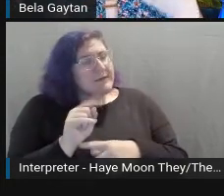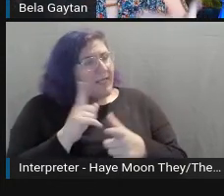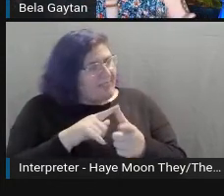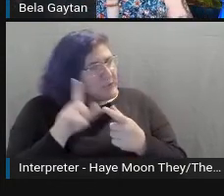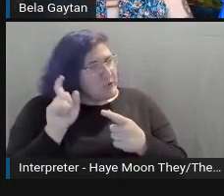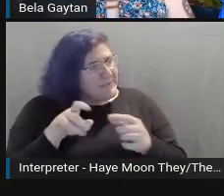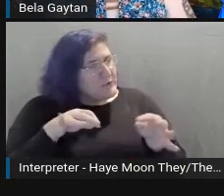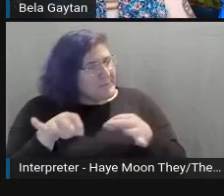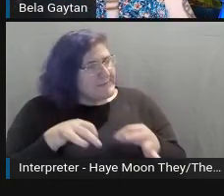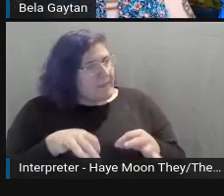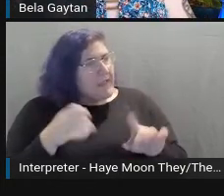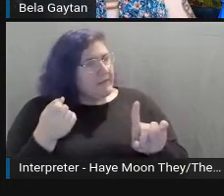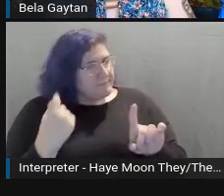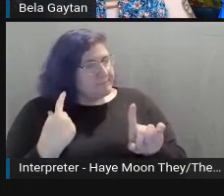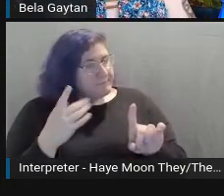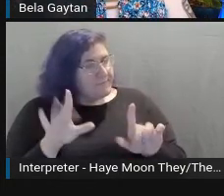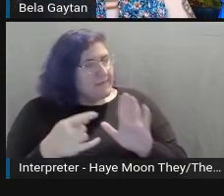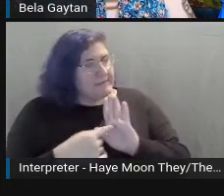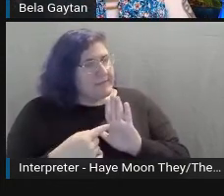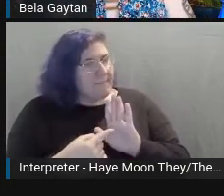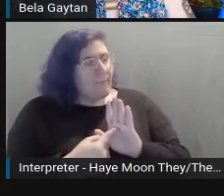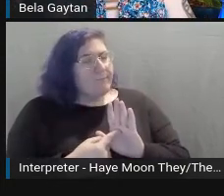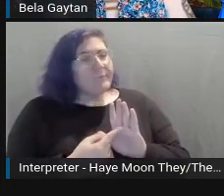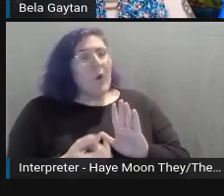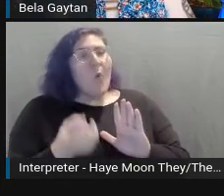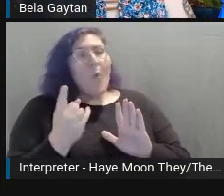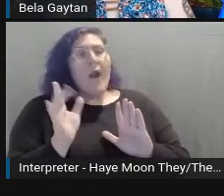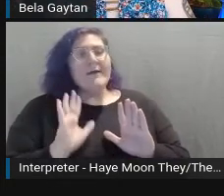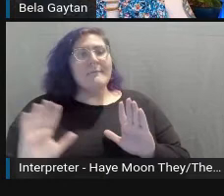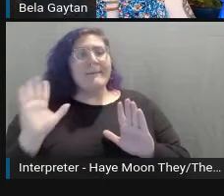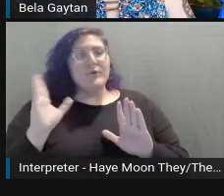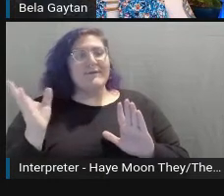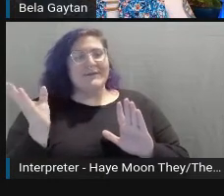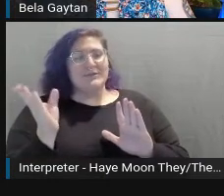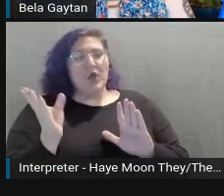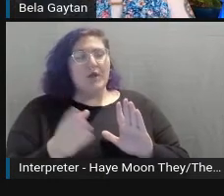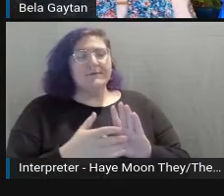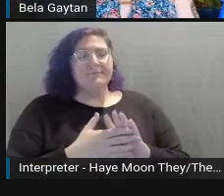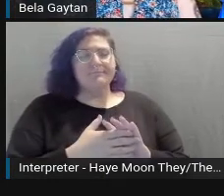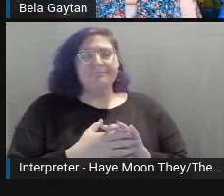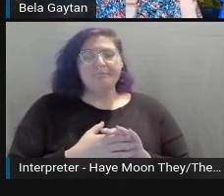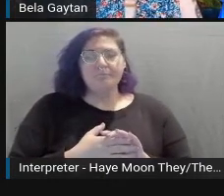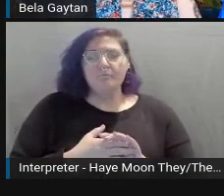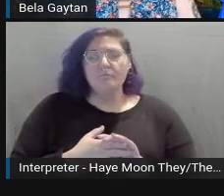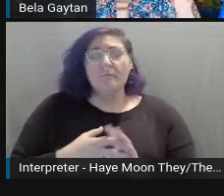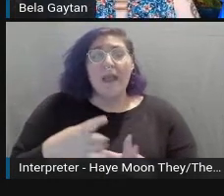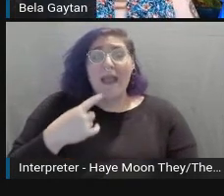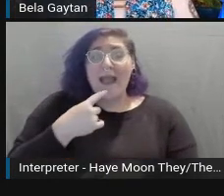I'll give a wonderful example. In one of my previous talks, I believe, I said something about a potluck dinner.